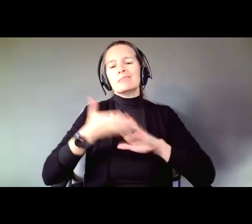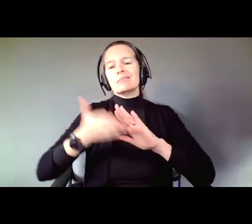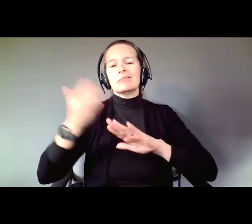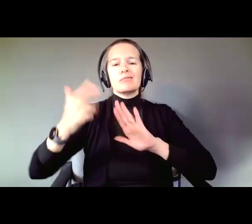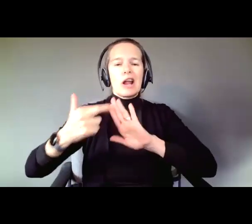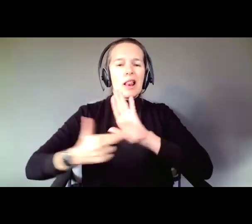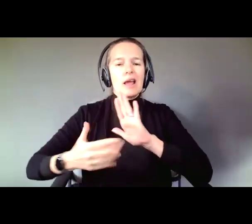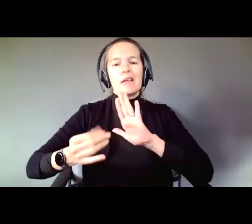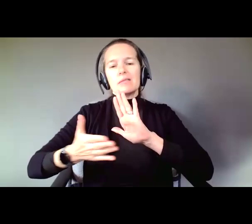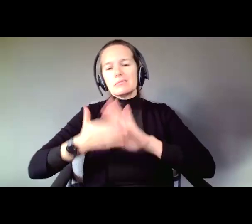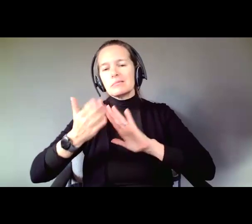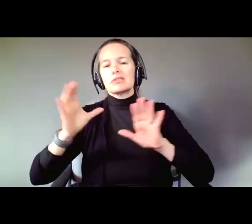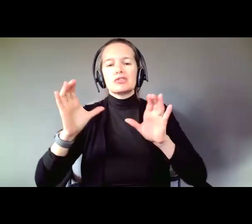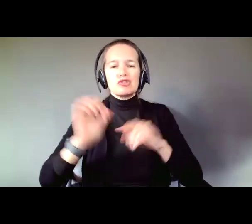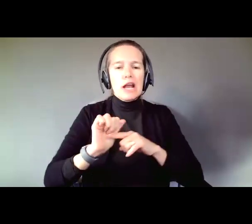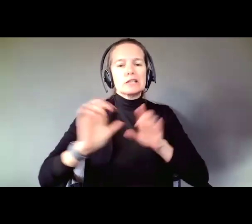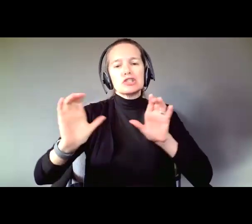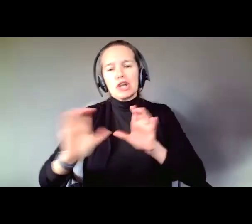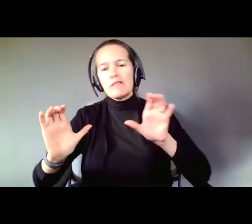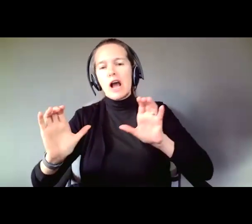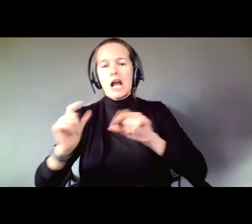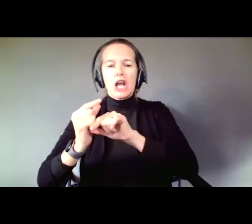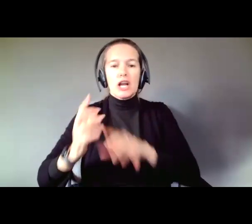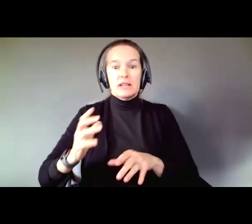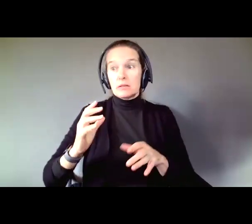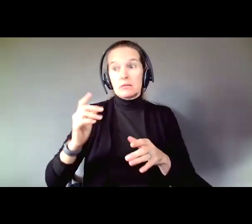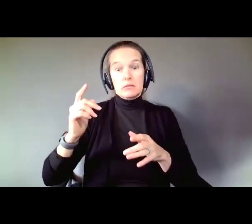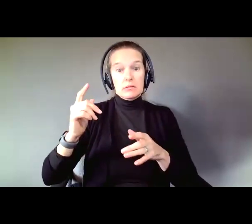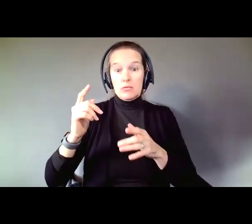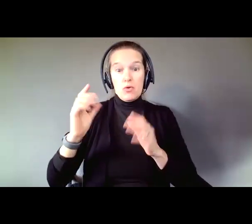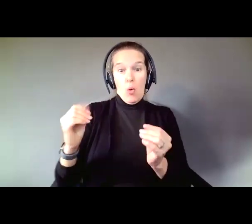They regulate guardians, they train and certify guardians. There is nobody more invested in guardianship than the NGA.